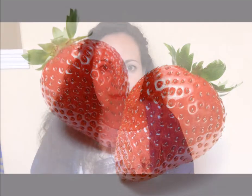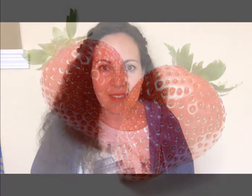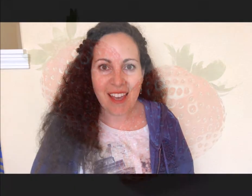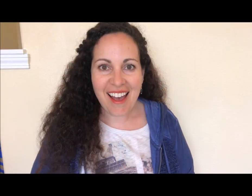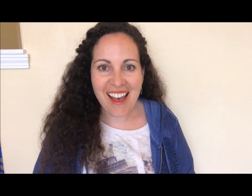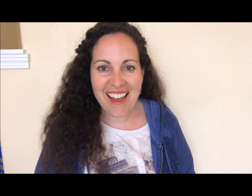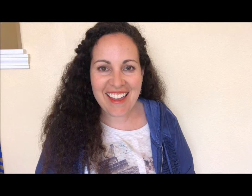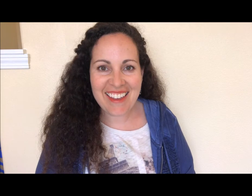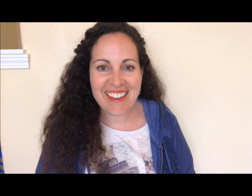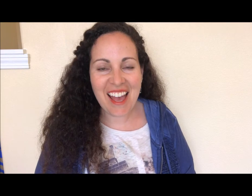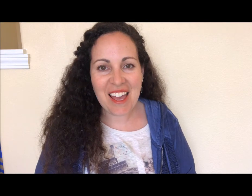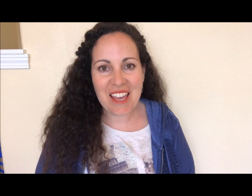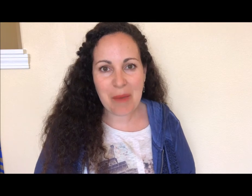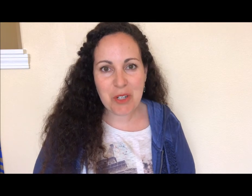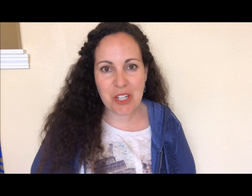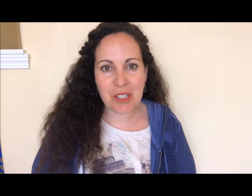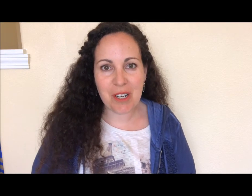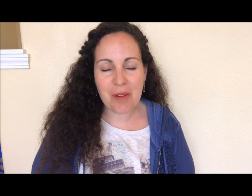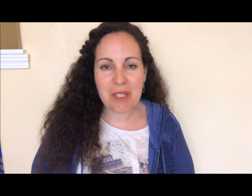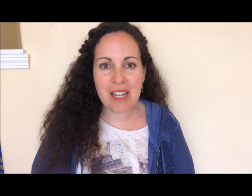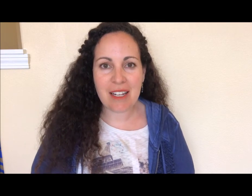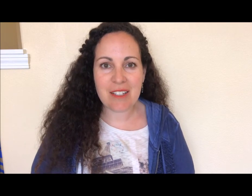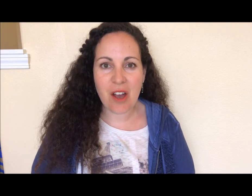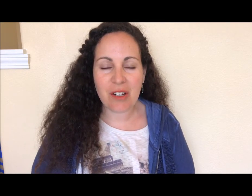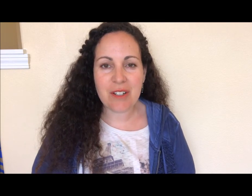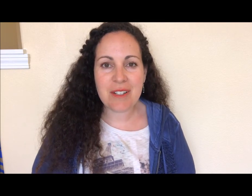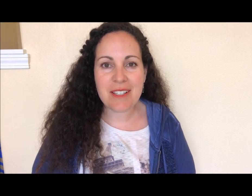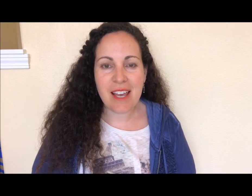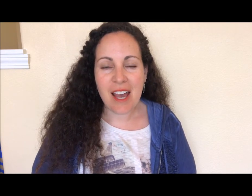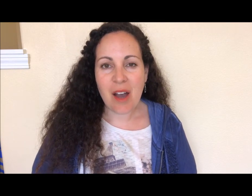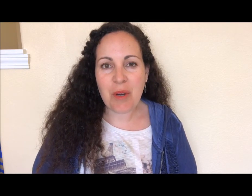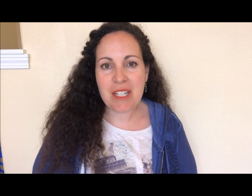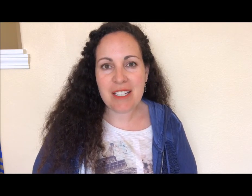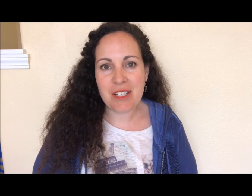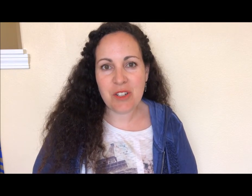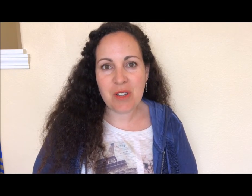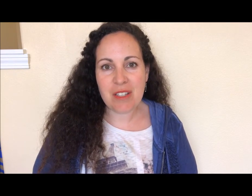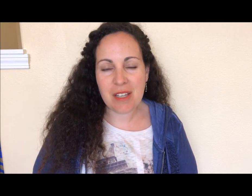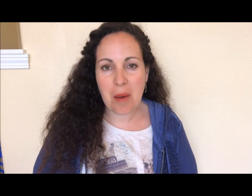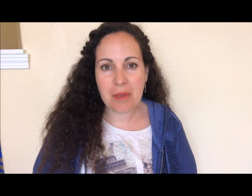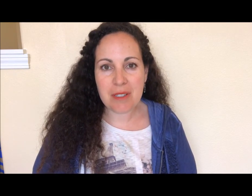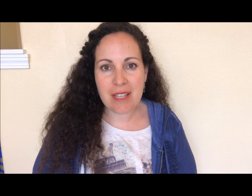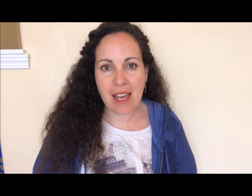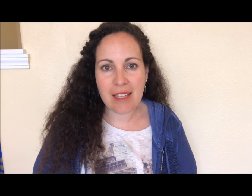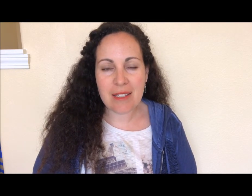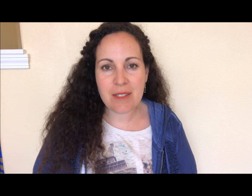Hi! I am Shira with Tiny Talkers and I wanted to teach you guys a couple of signs to